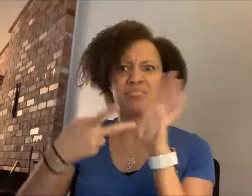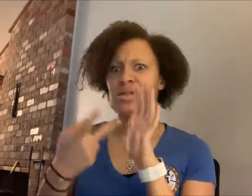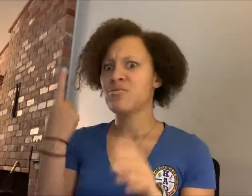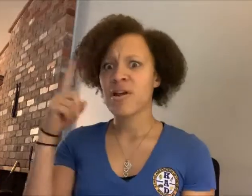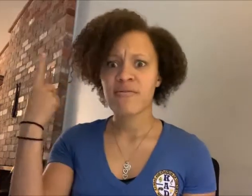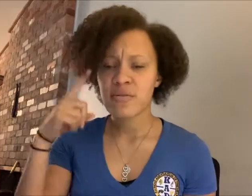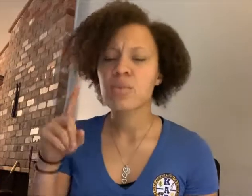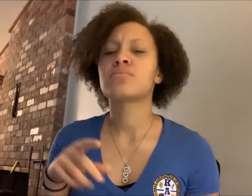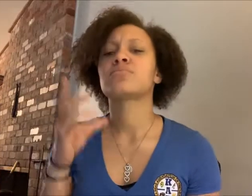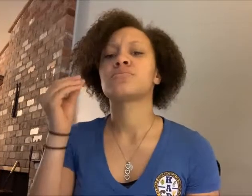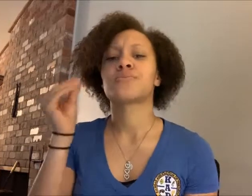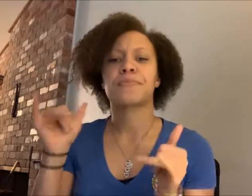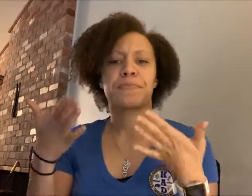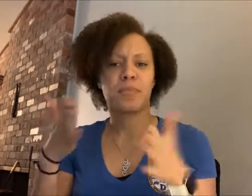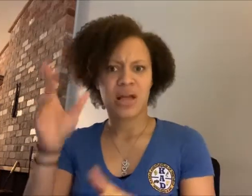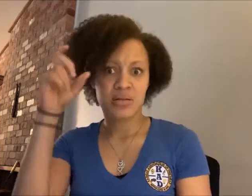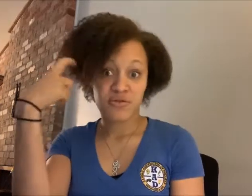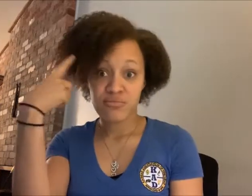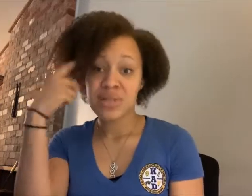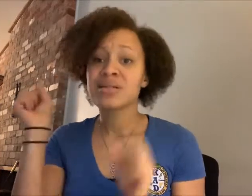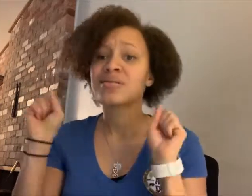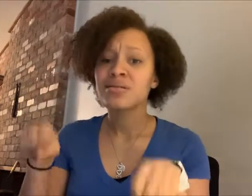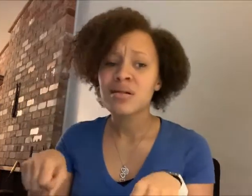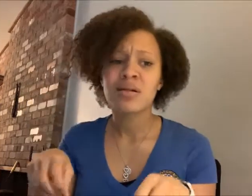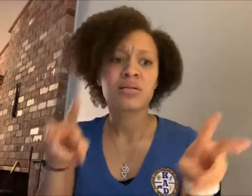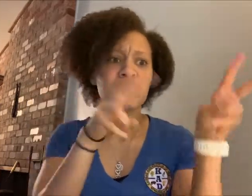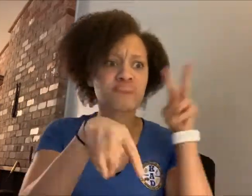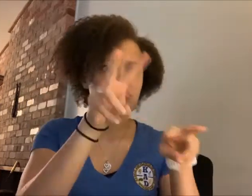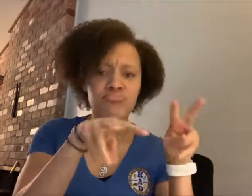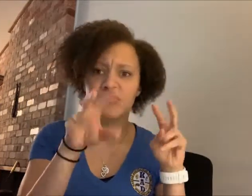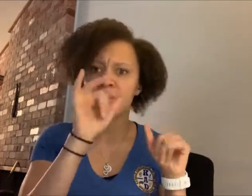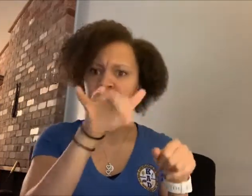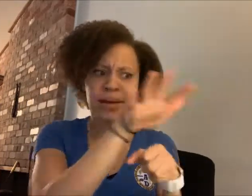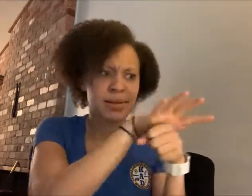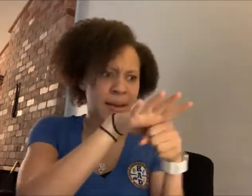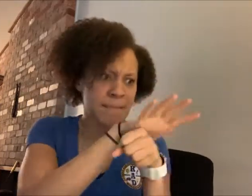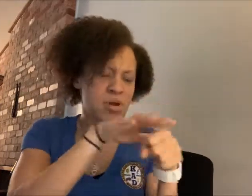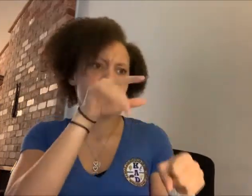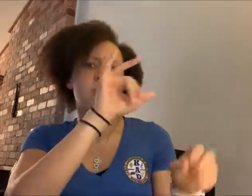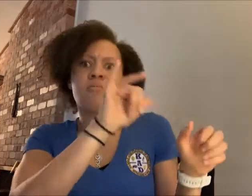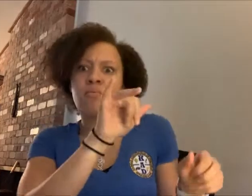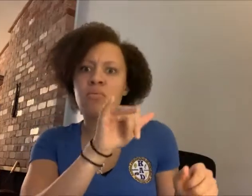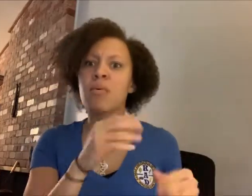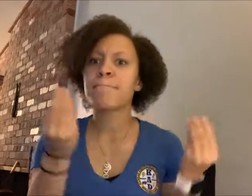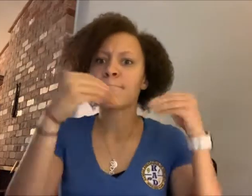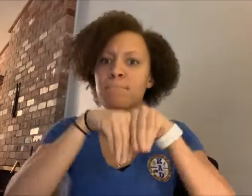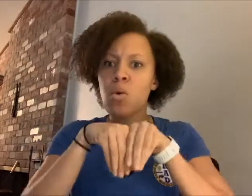So the government will look at the number of people living in that certain area,